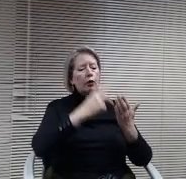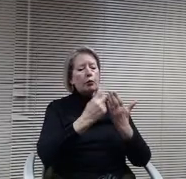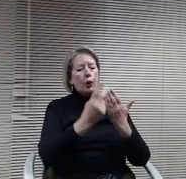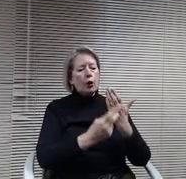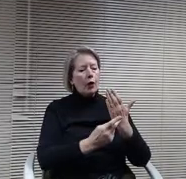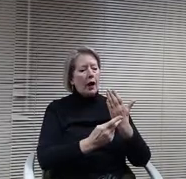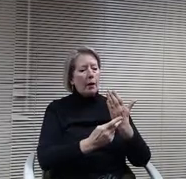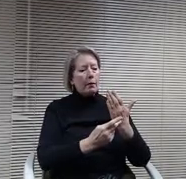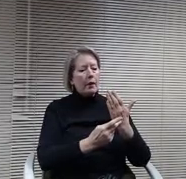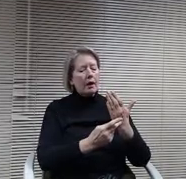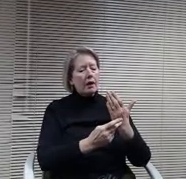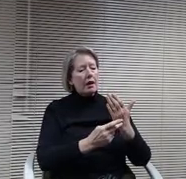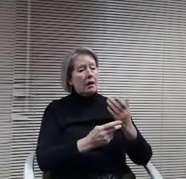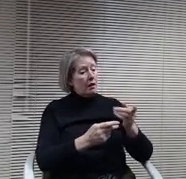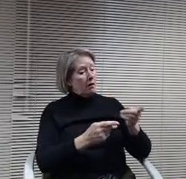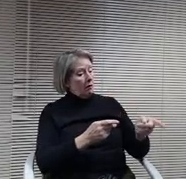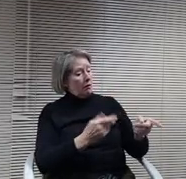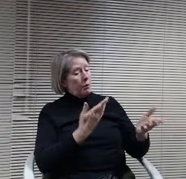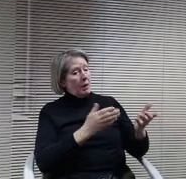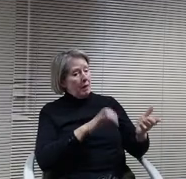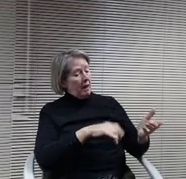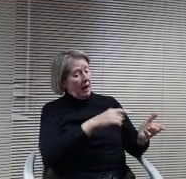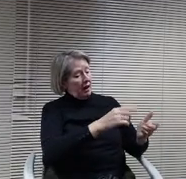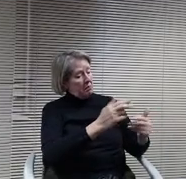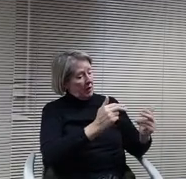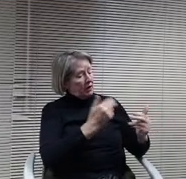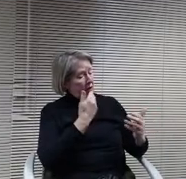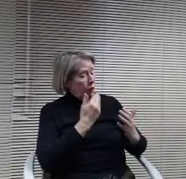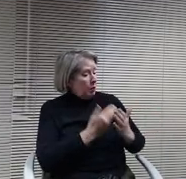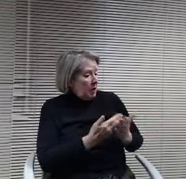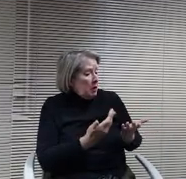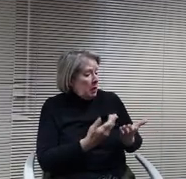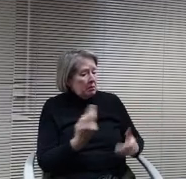Let's go take a look at it. The facility is 81150 square feet.